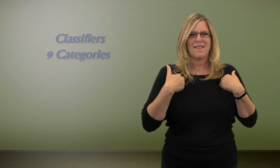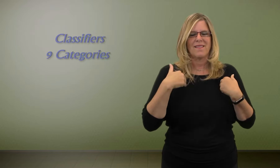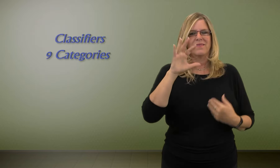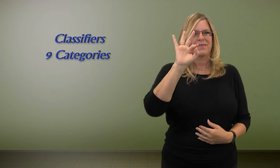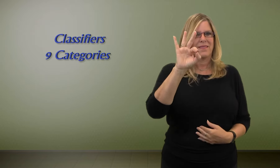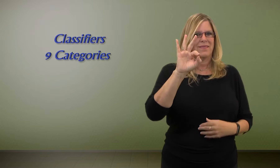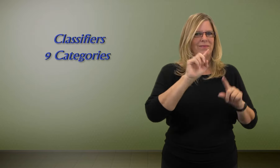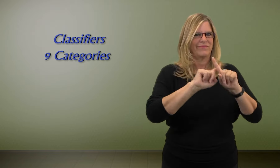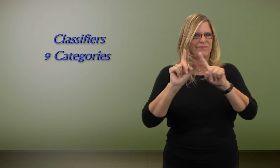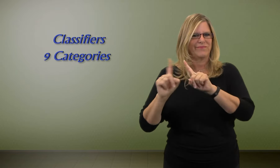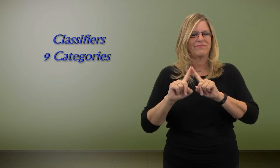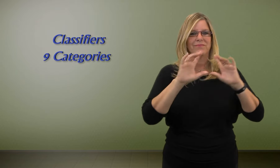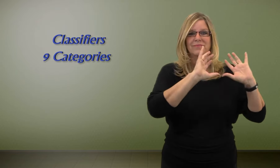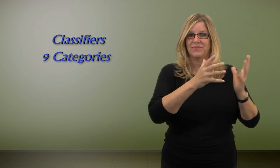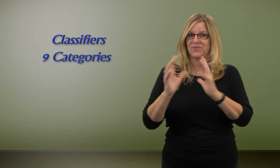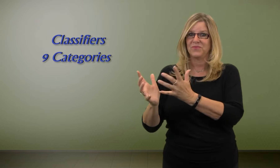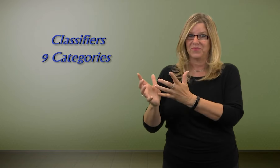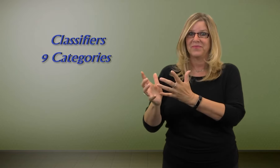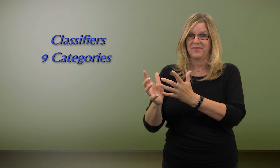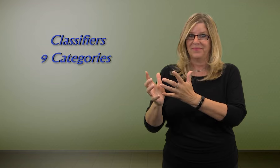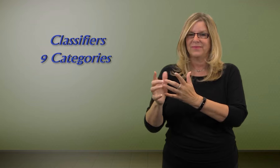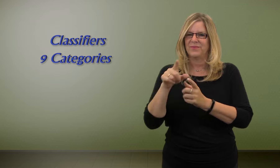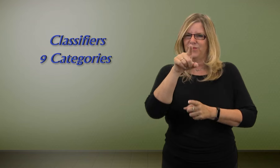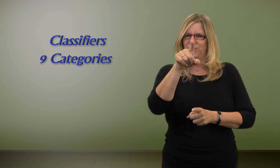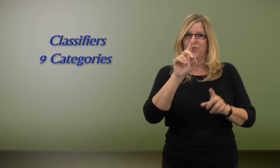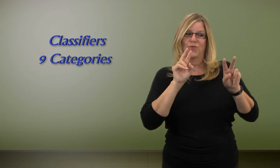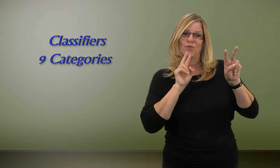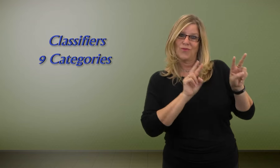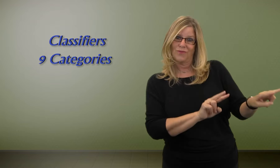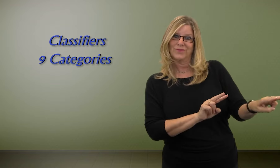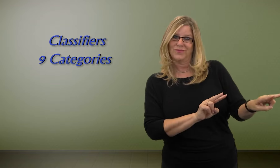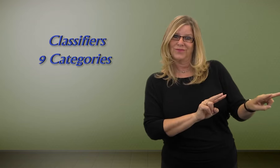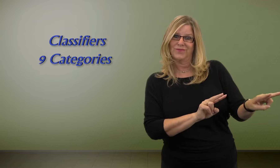Classifiers have nine different categories. Take a look.